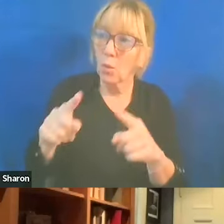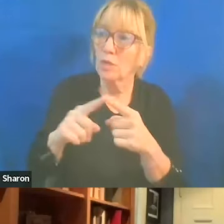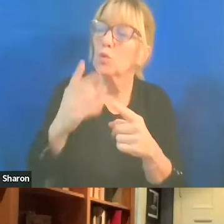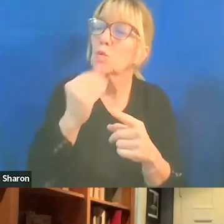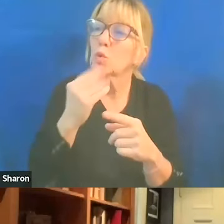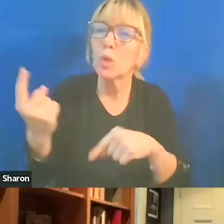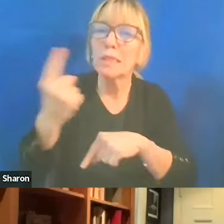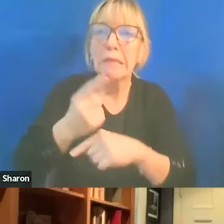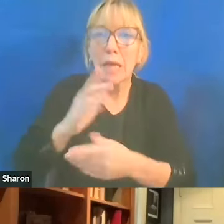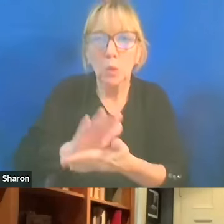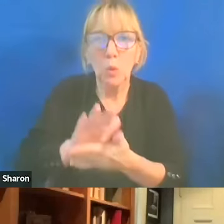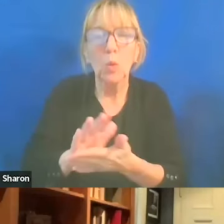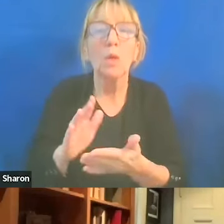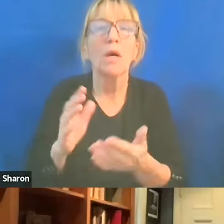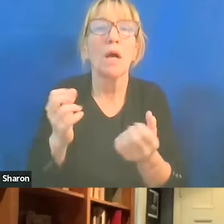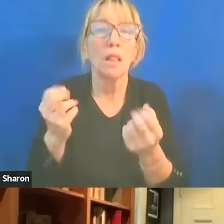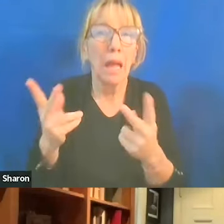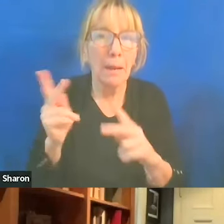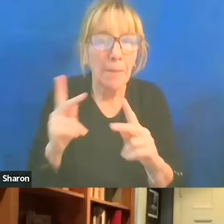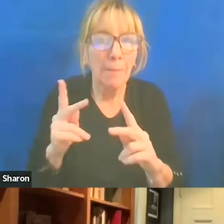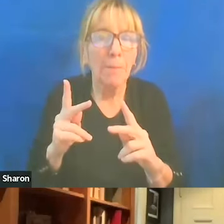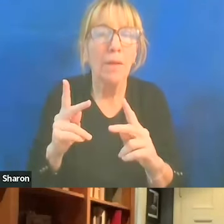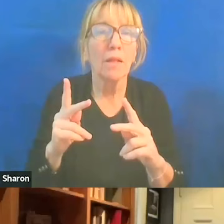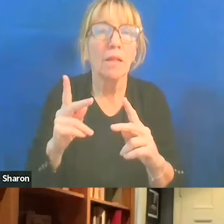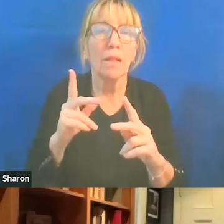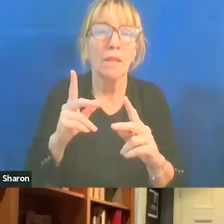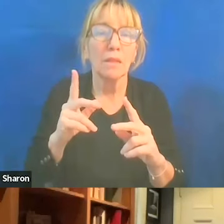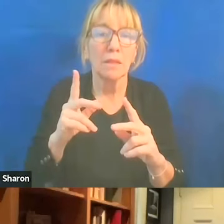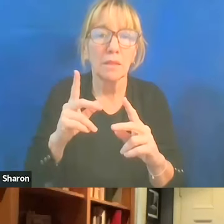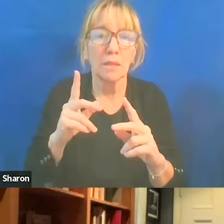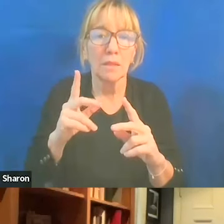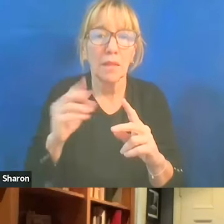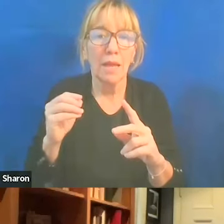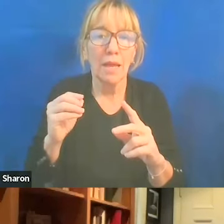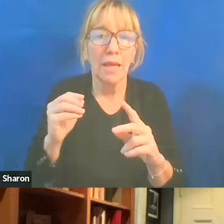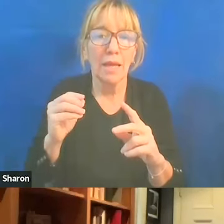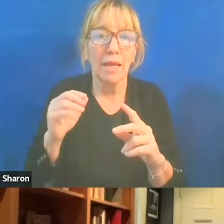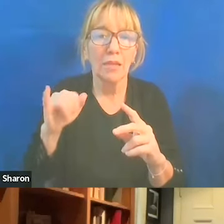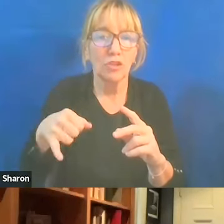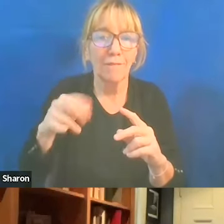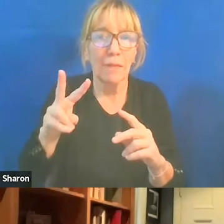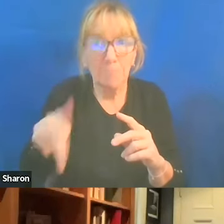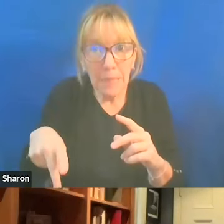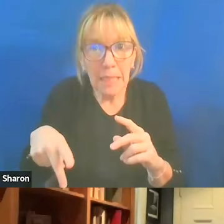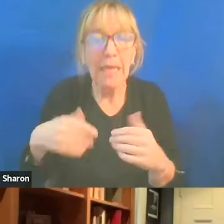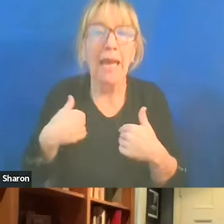A lot of the people in, if not now in particular, and also JVP, I think some had Jewish education.